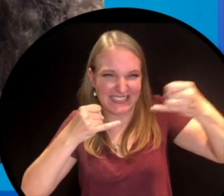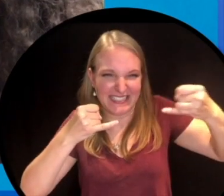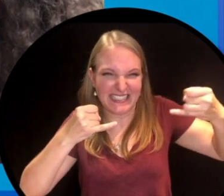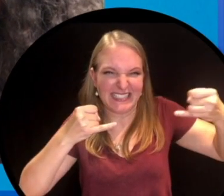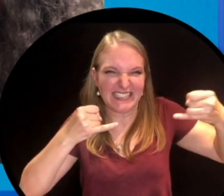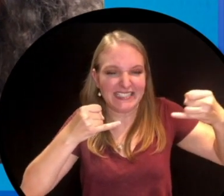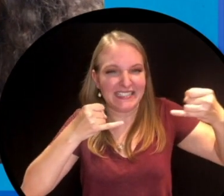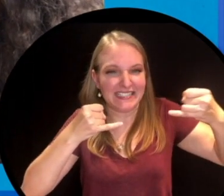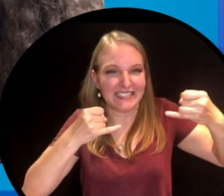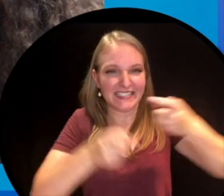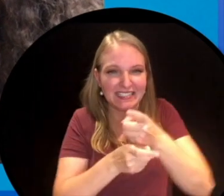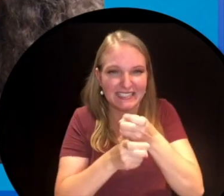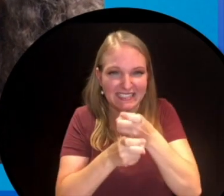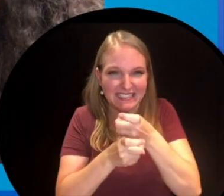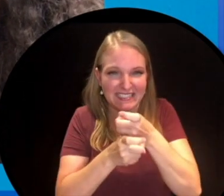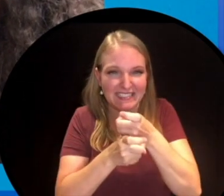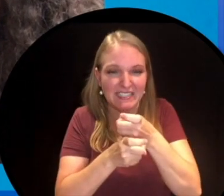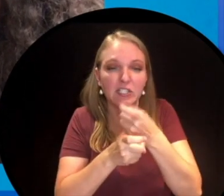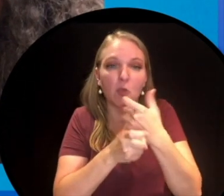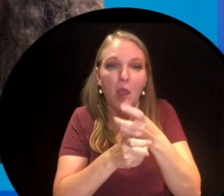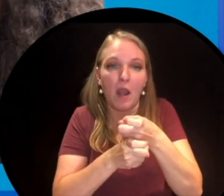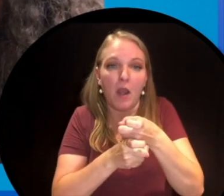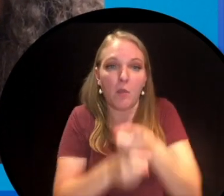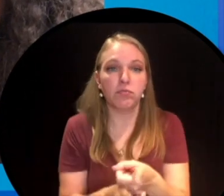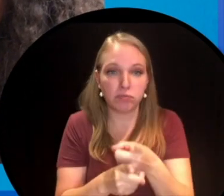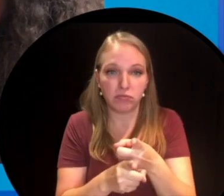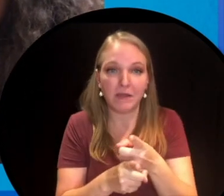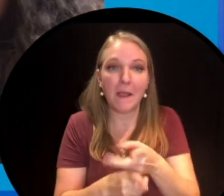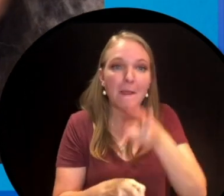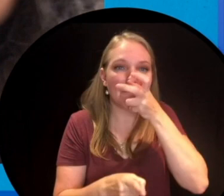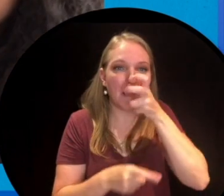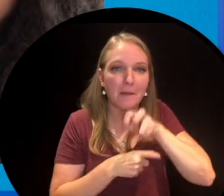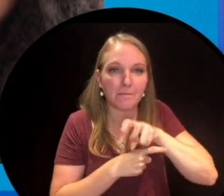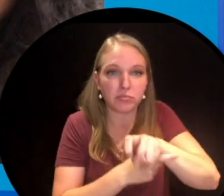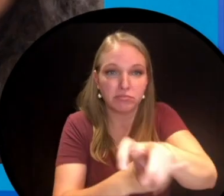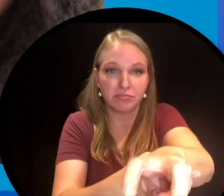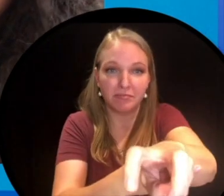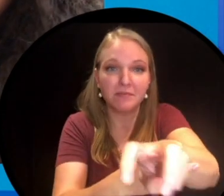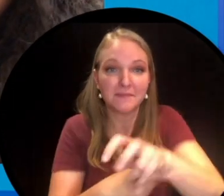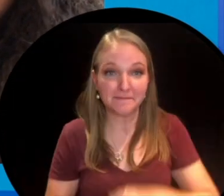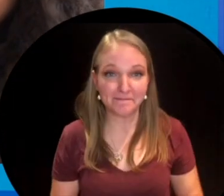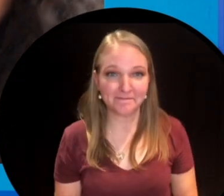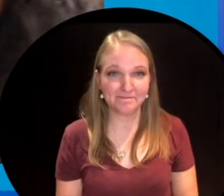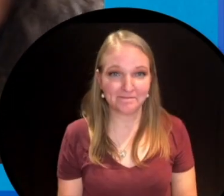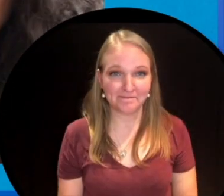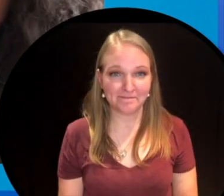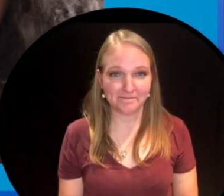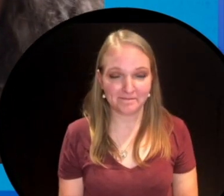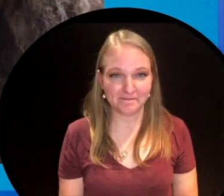tight, the wire wants to unwind its spiral a little bit and that's what makes the bug go.